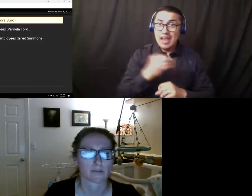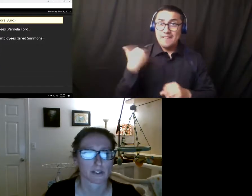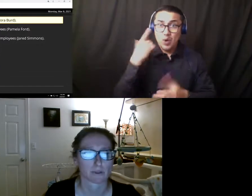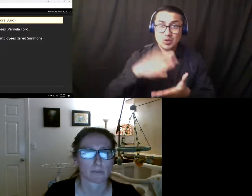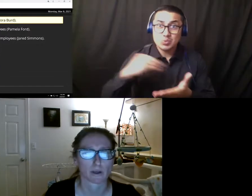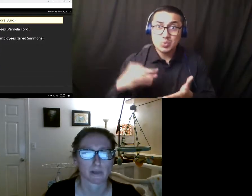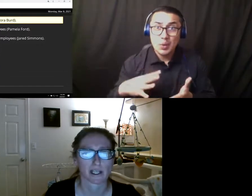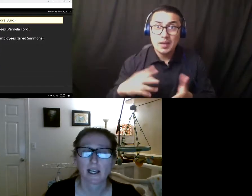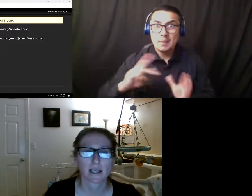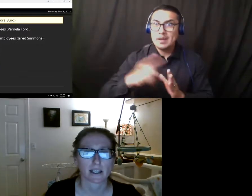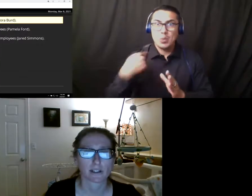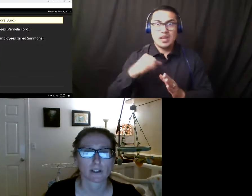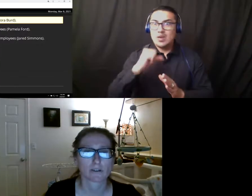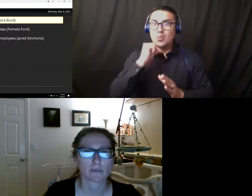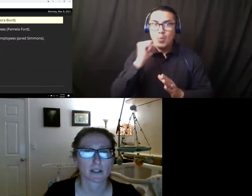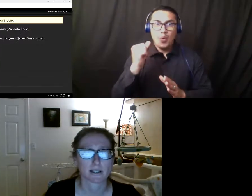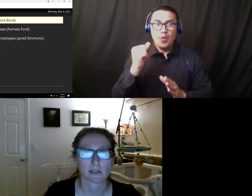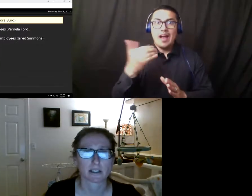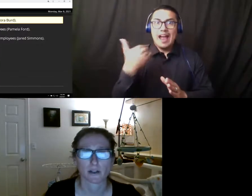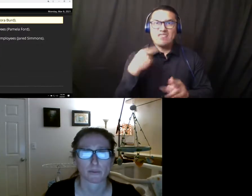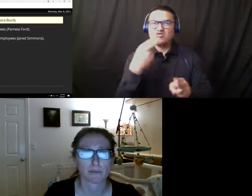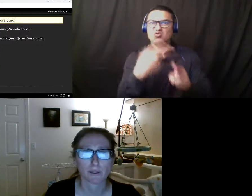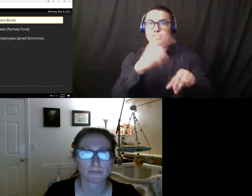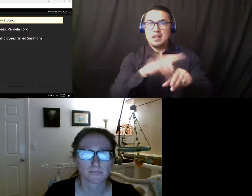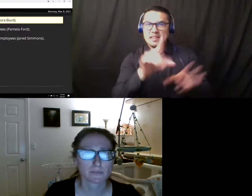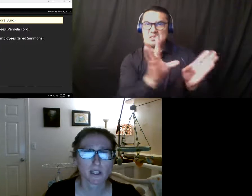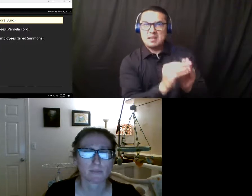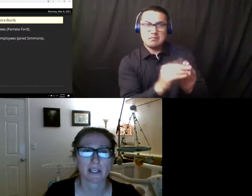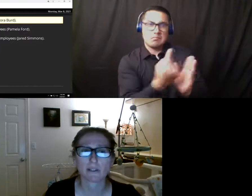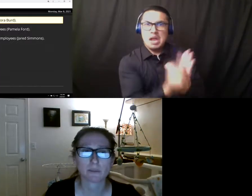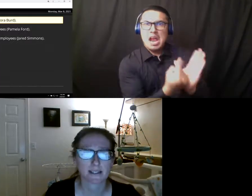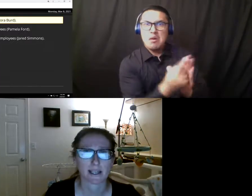of a typical board meeting and in closer proximity to other people? Make no mistake,